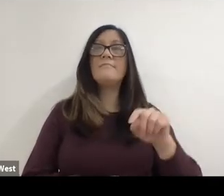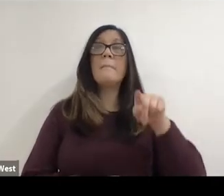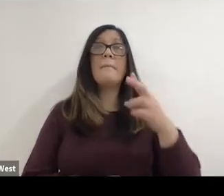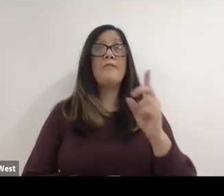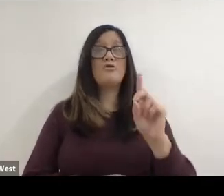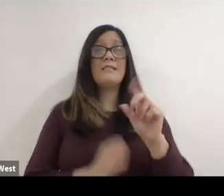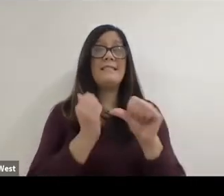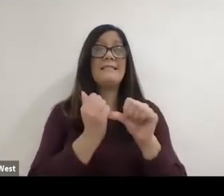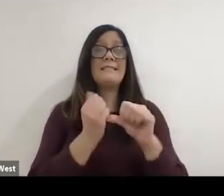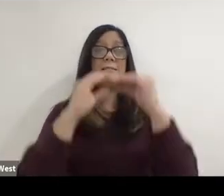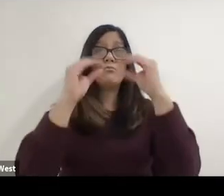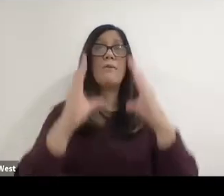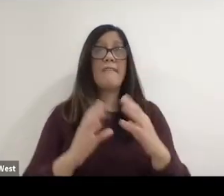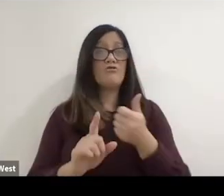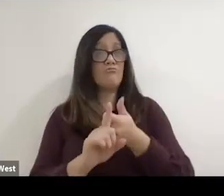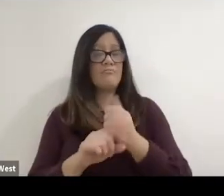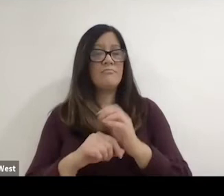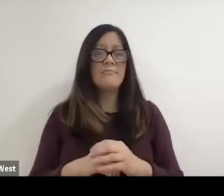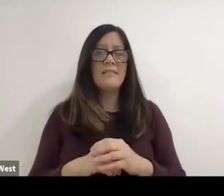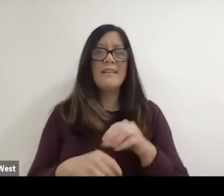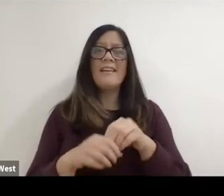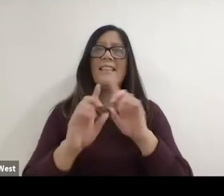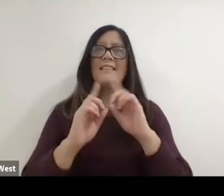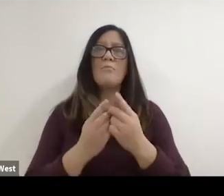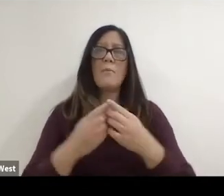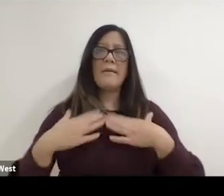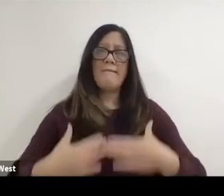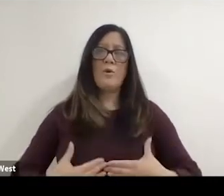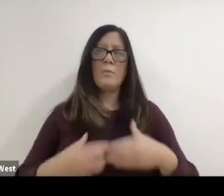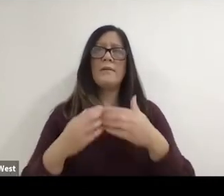in the Department of human and organizational development with secondary